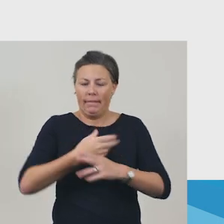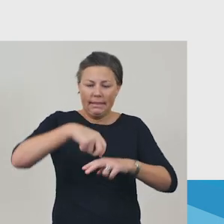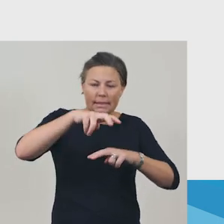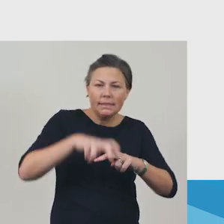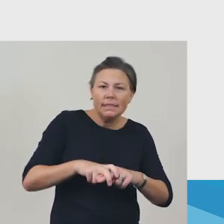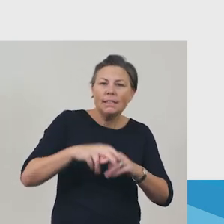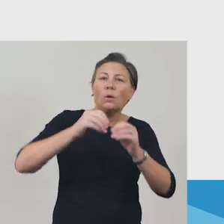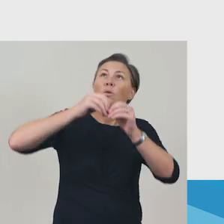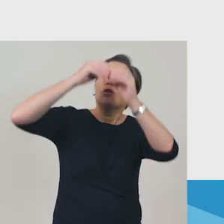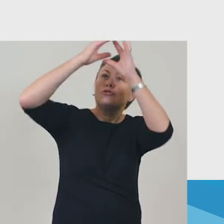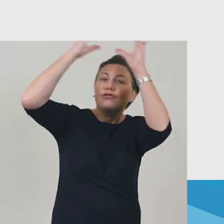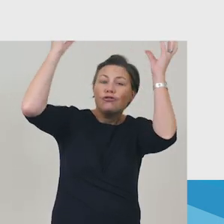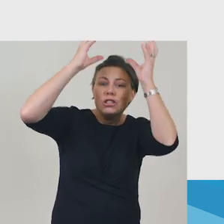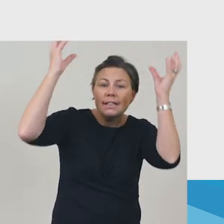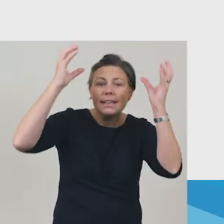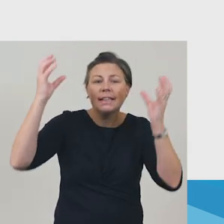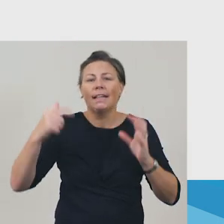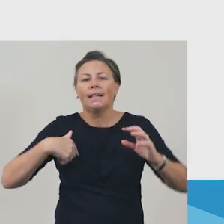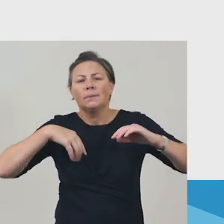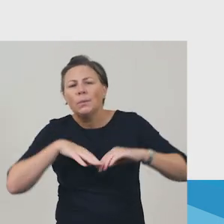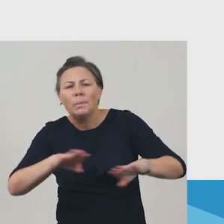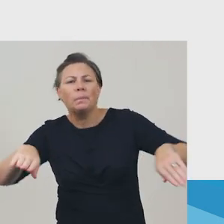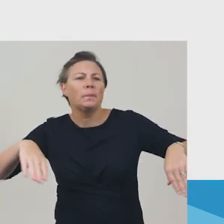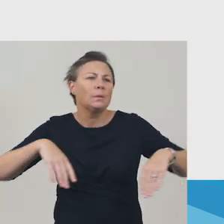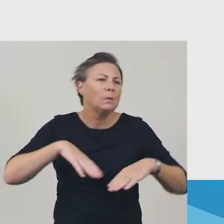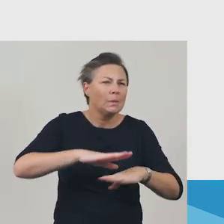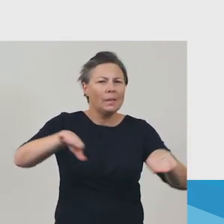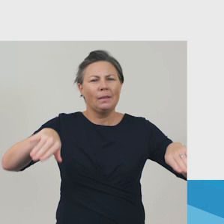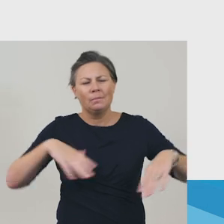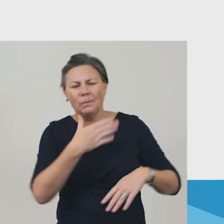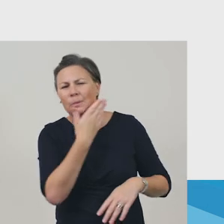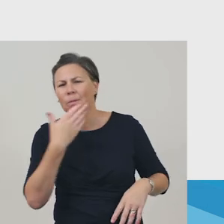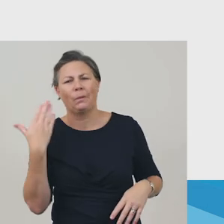There’s a place I have to paddle where the water has the answers.